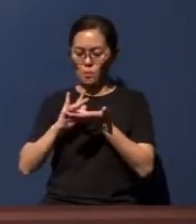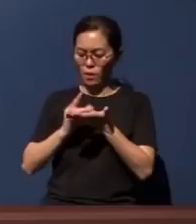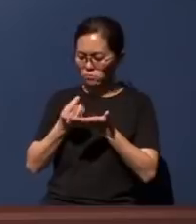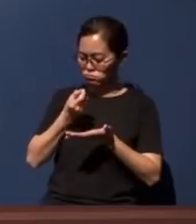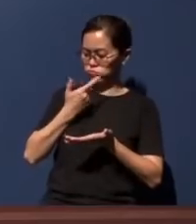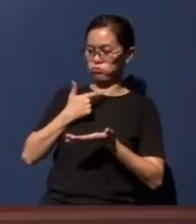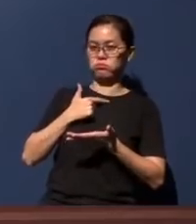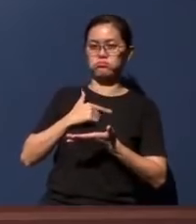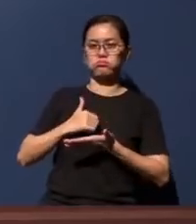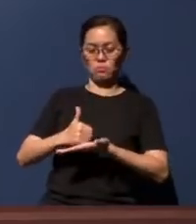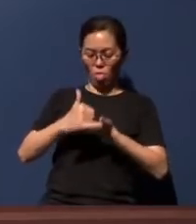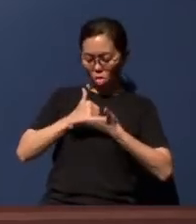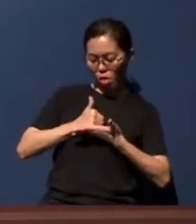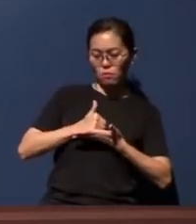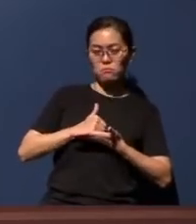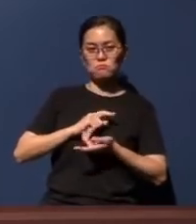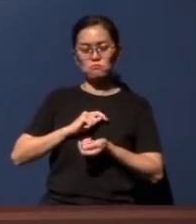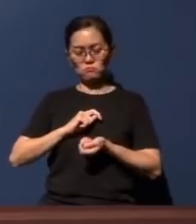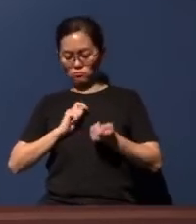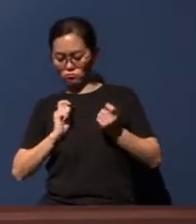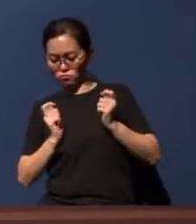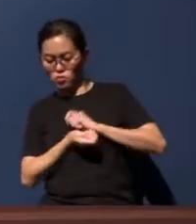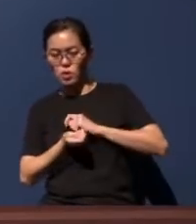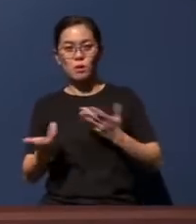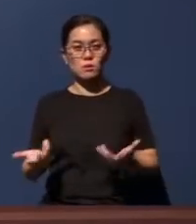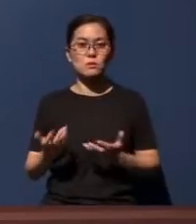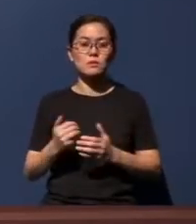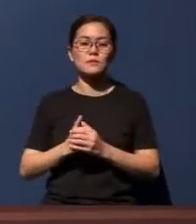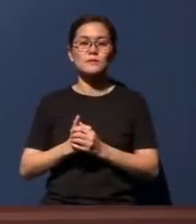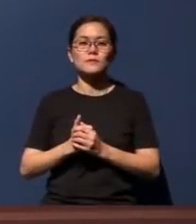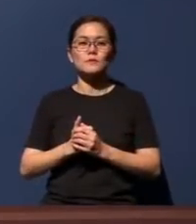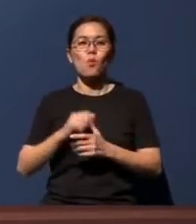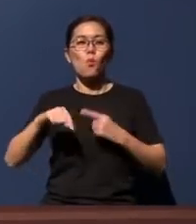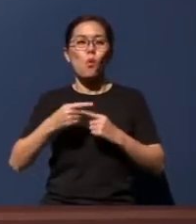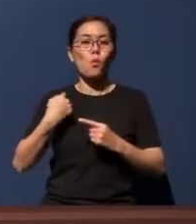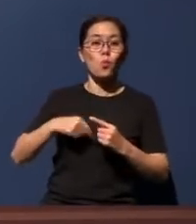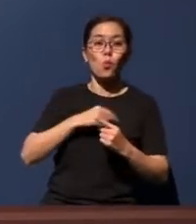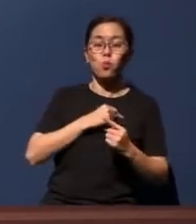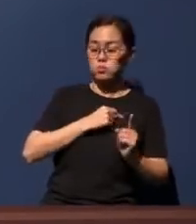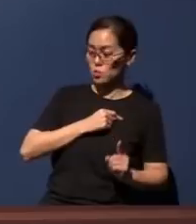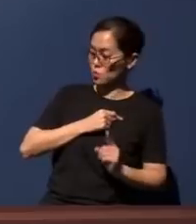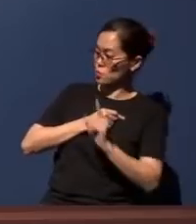medical transformation to help us. And when we come to the Lord in this manner,